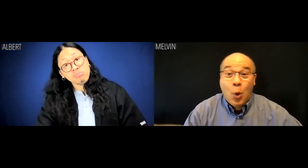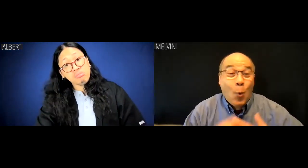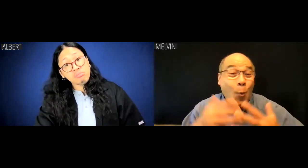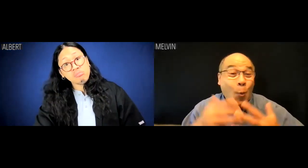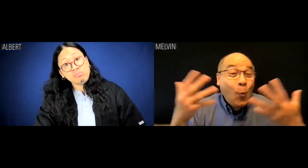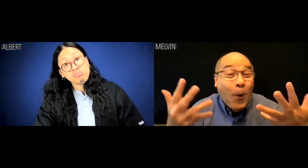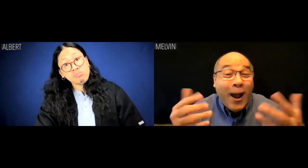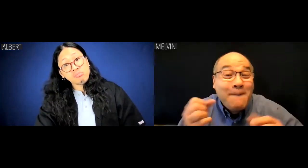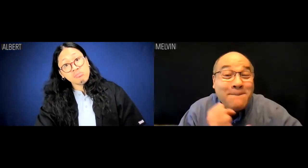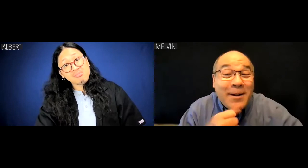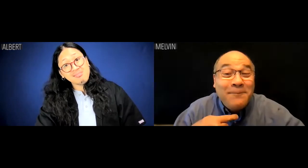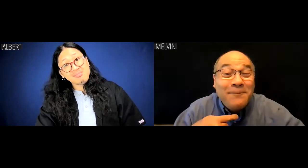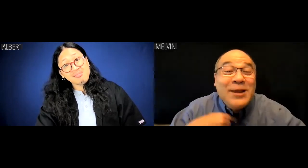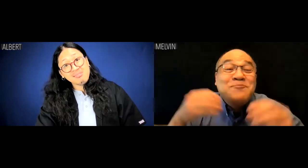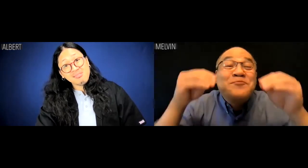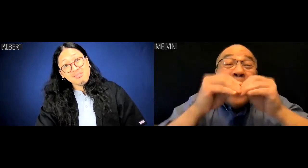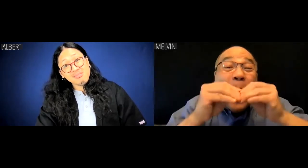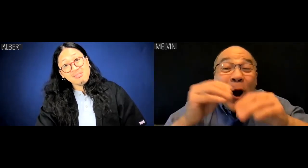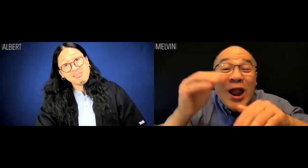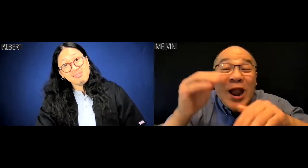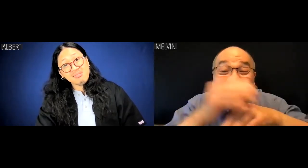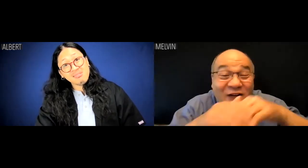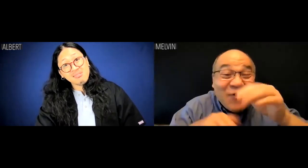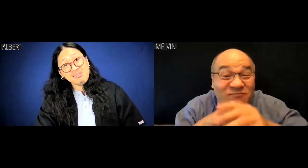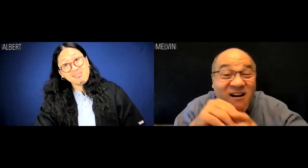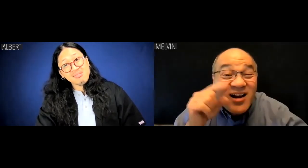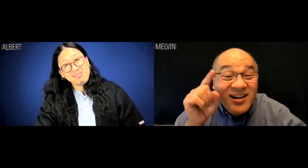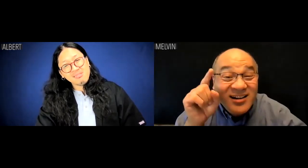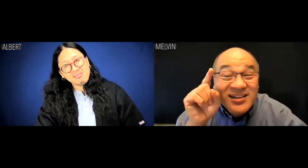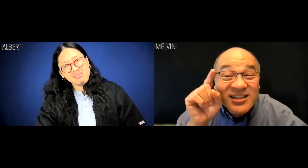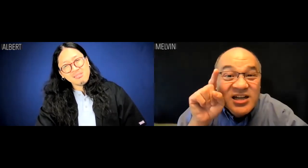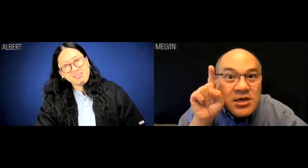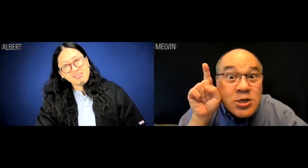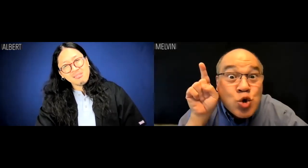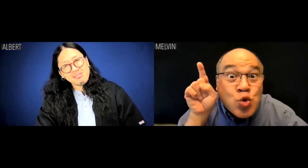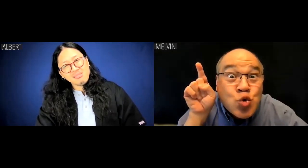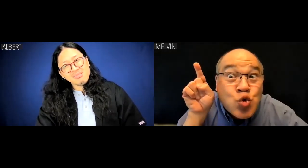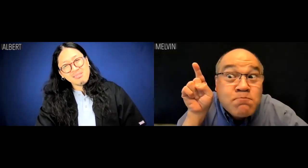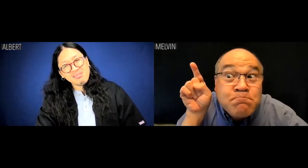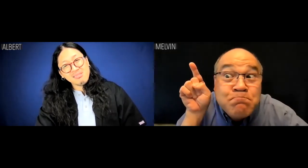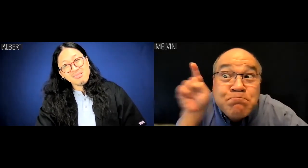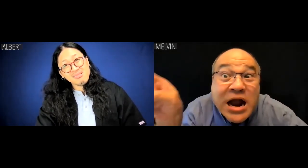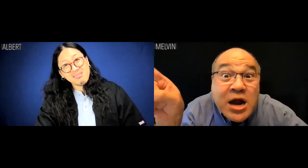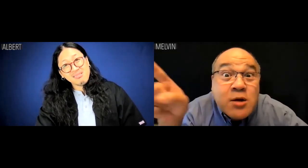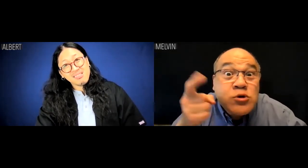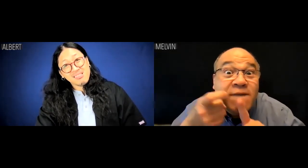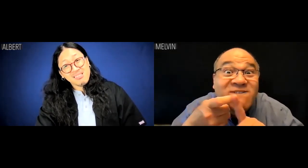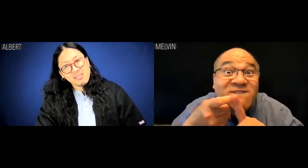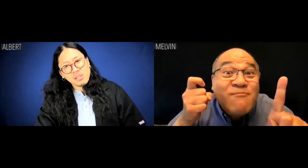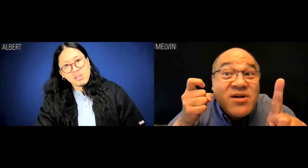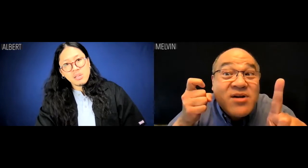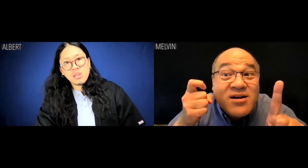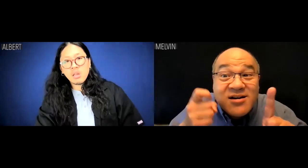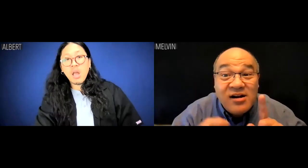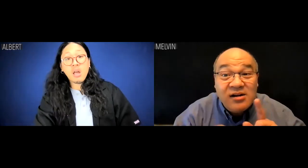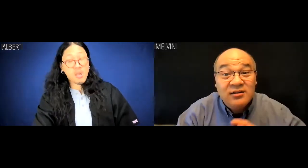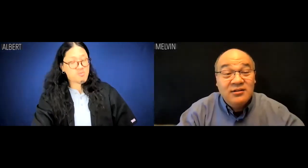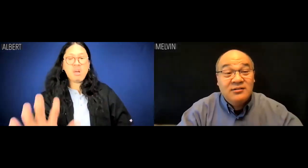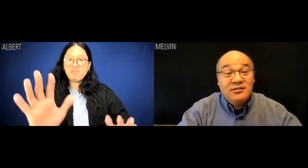Melvin: What would make me more comfortable. Is if you go back where you came from.